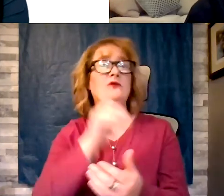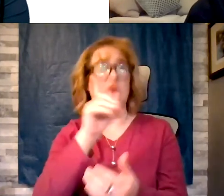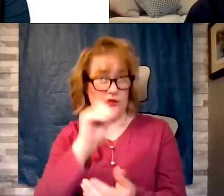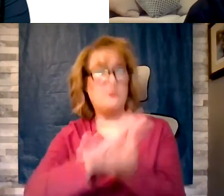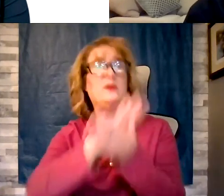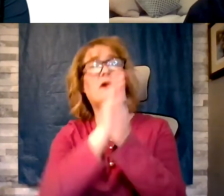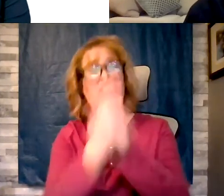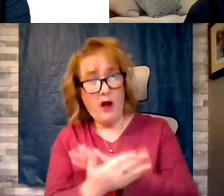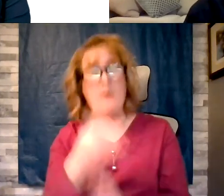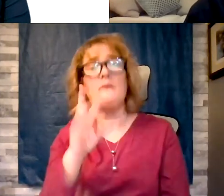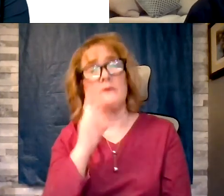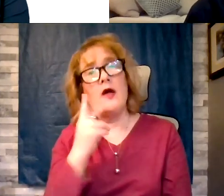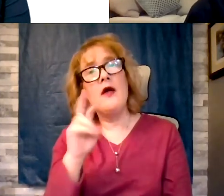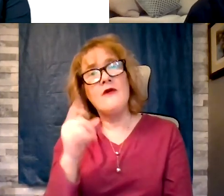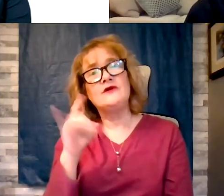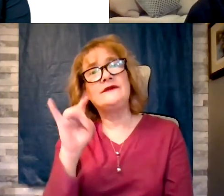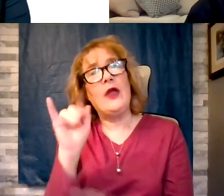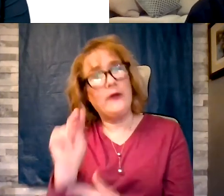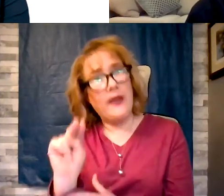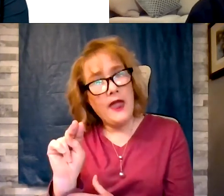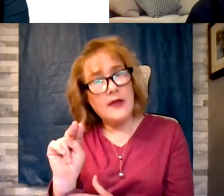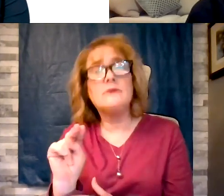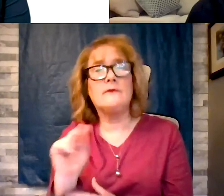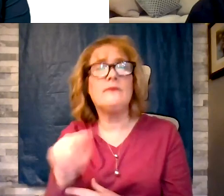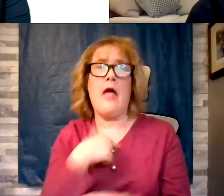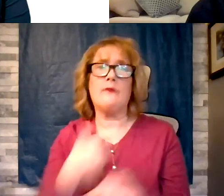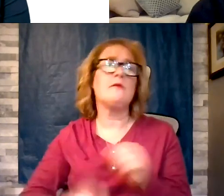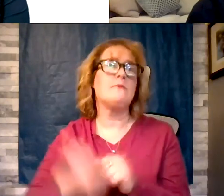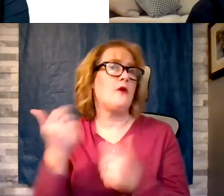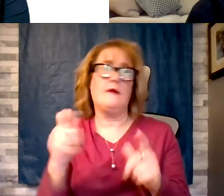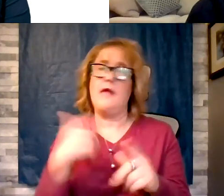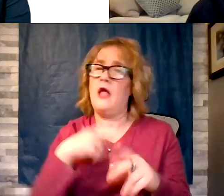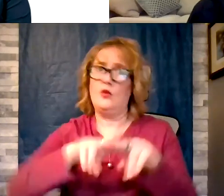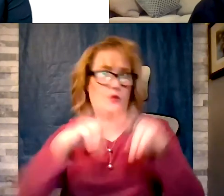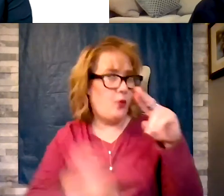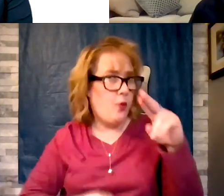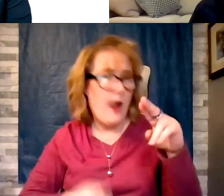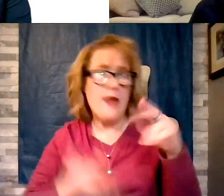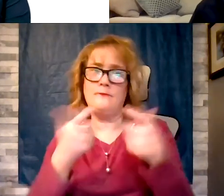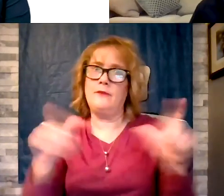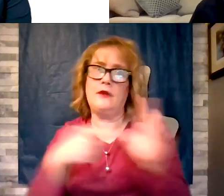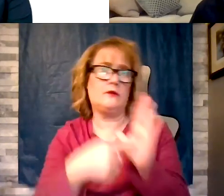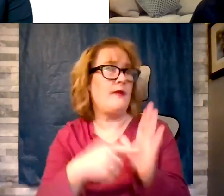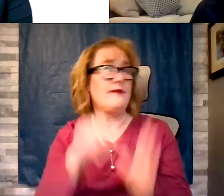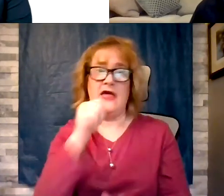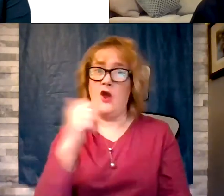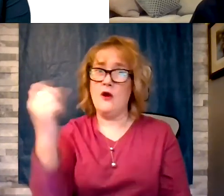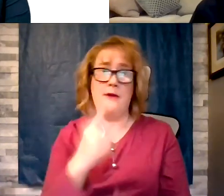have the most dramatic effect. They have lost weight, they are not coming back to our cath labs any more, they have great